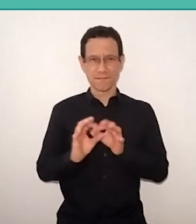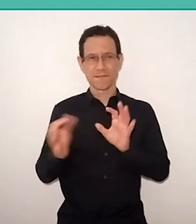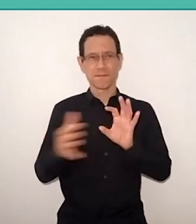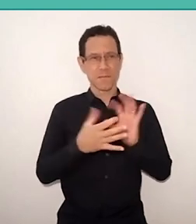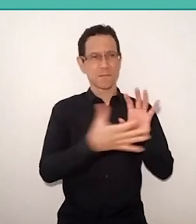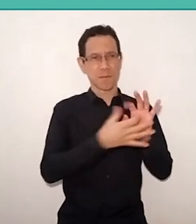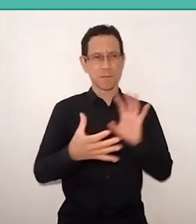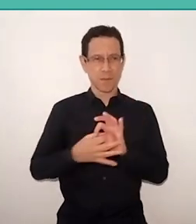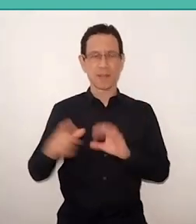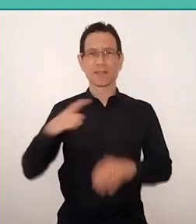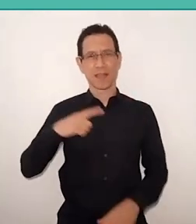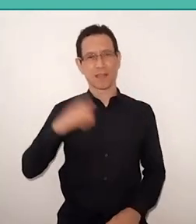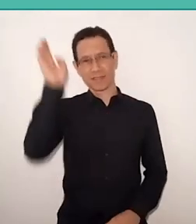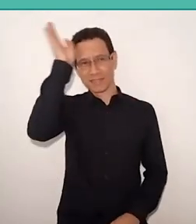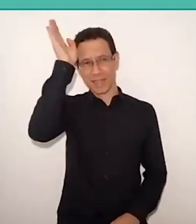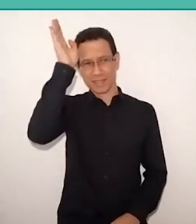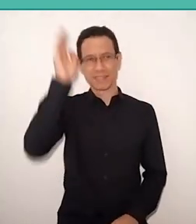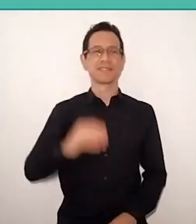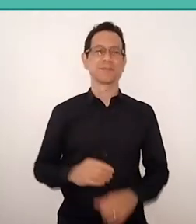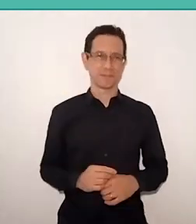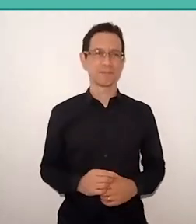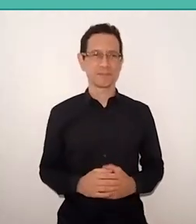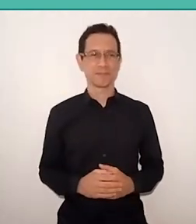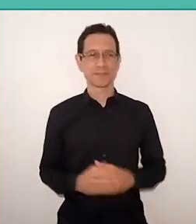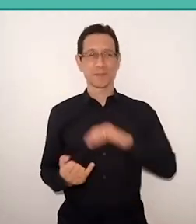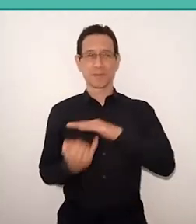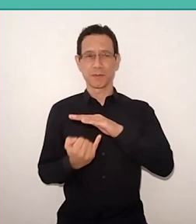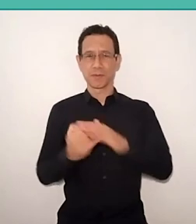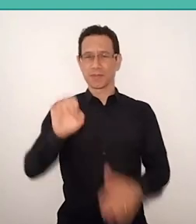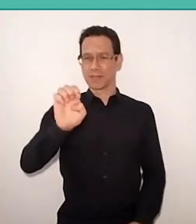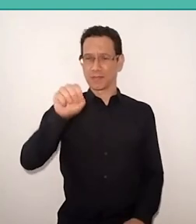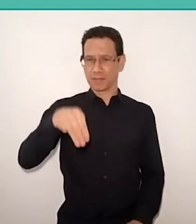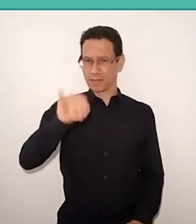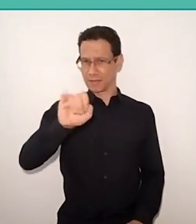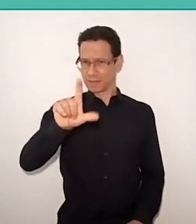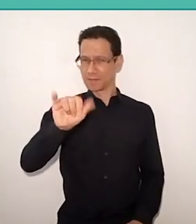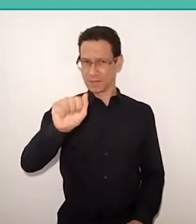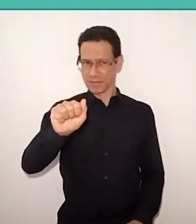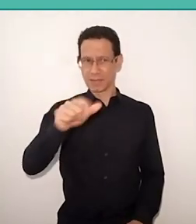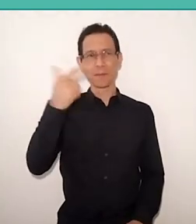Sesc, Emília Institute and CEDAC Educational Community.